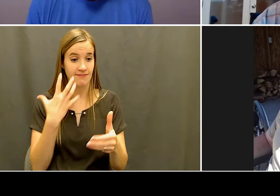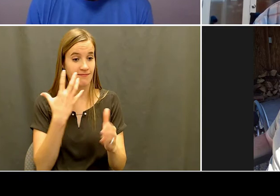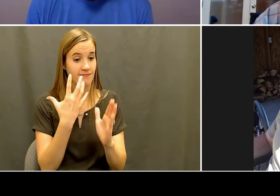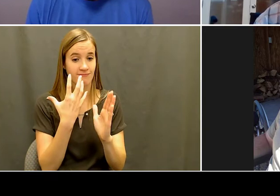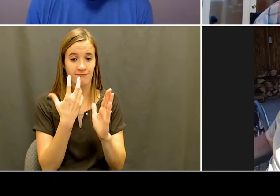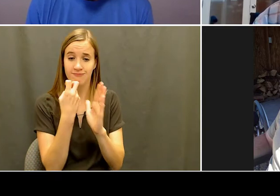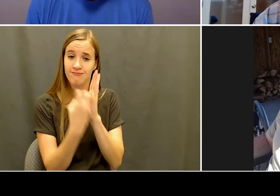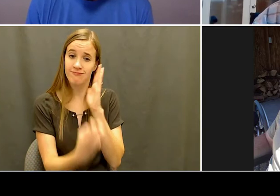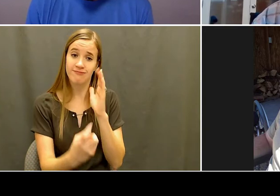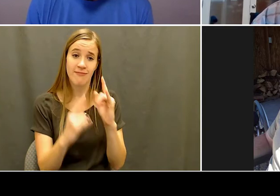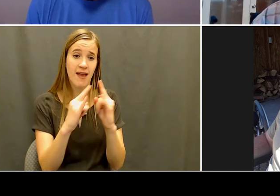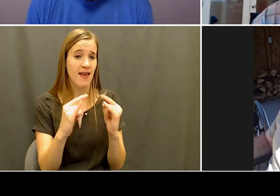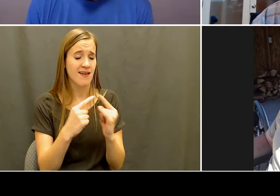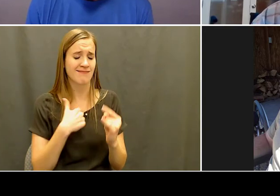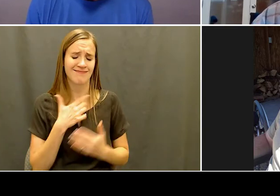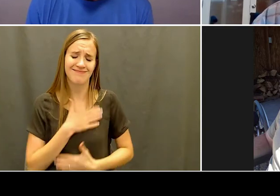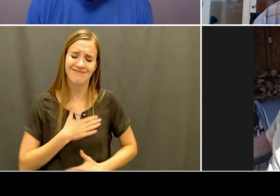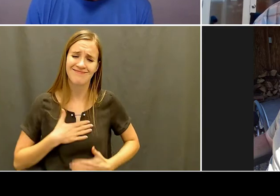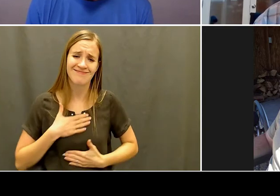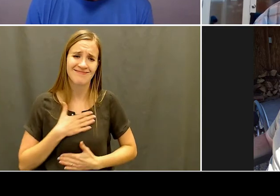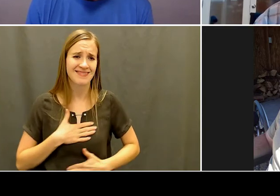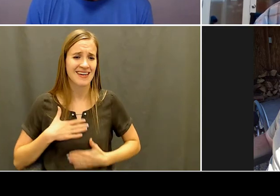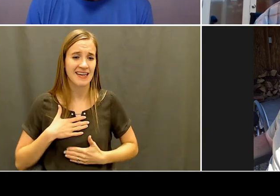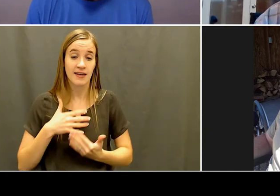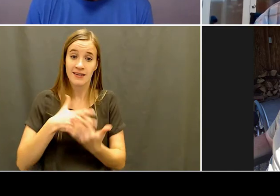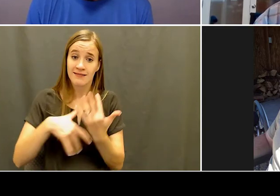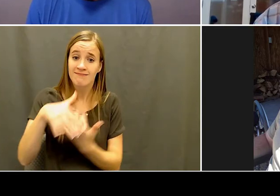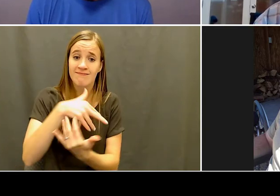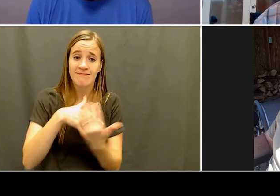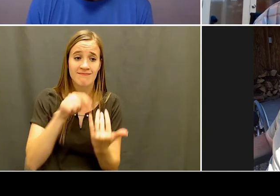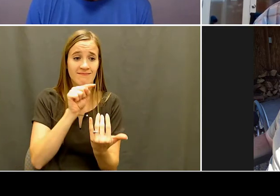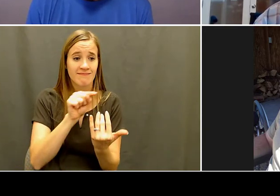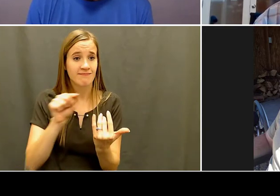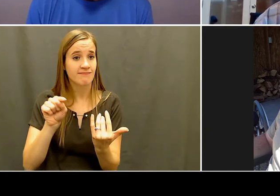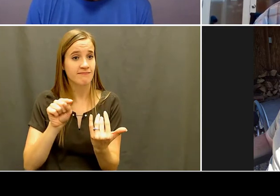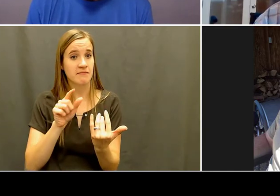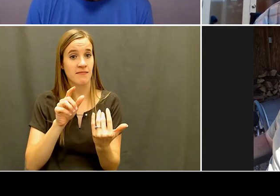of time together with each other and and. And I'm still,